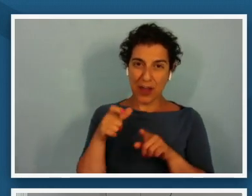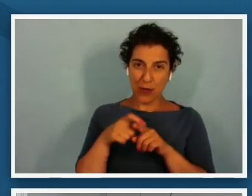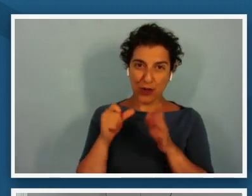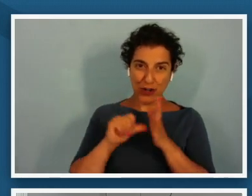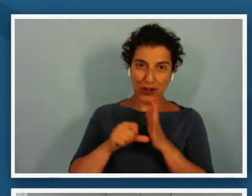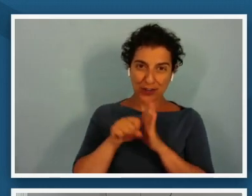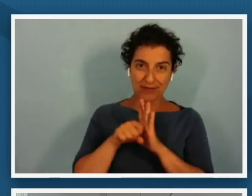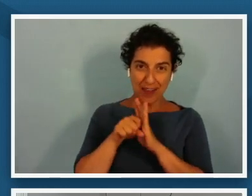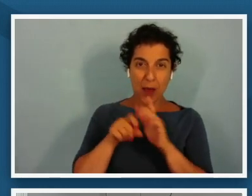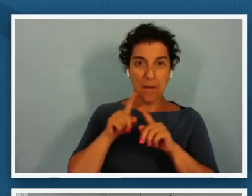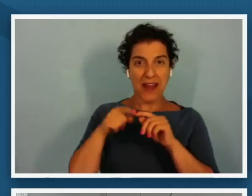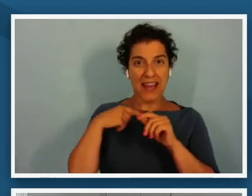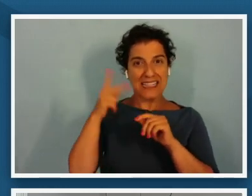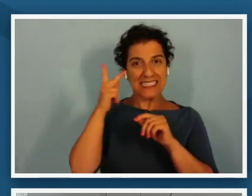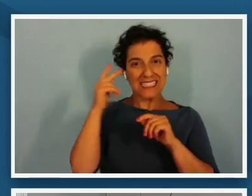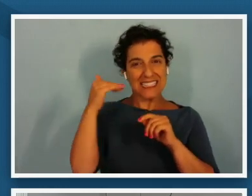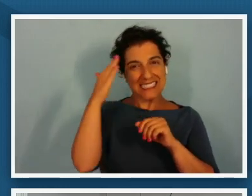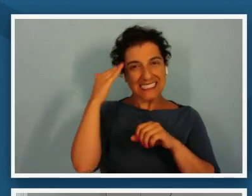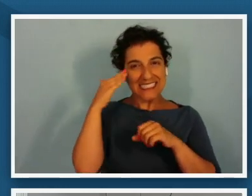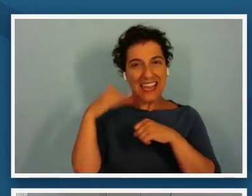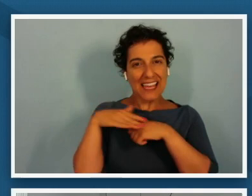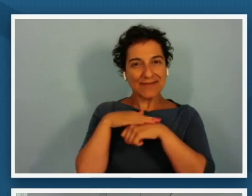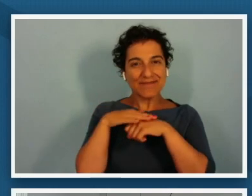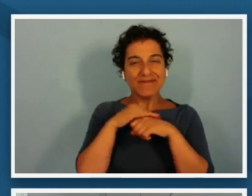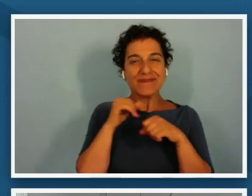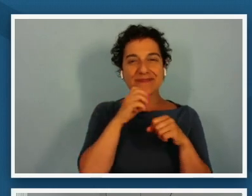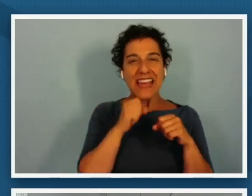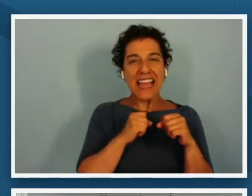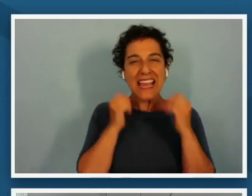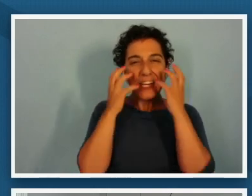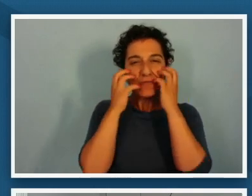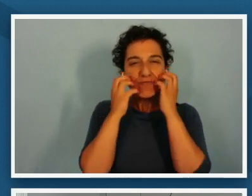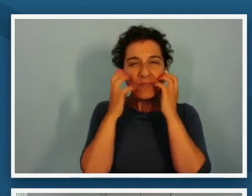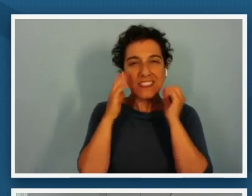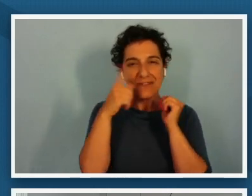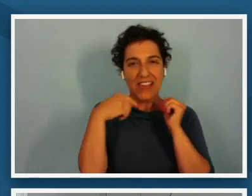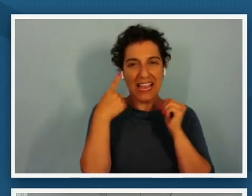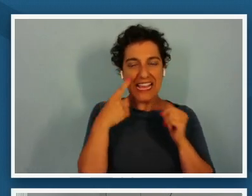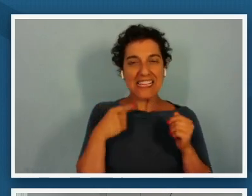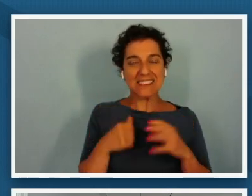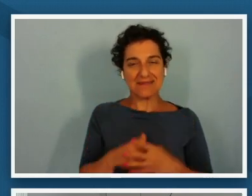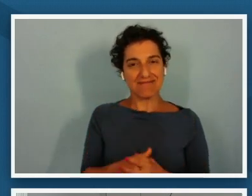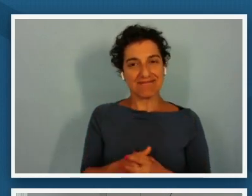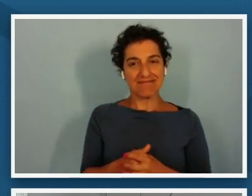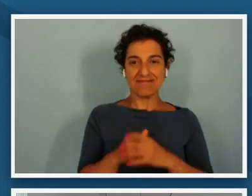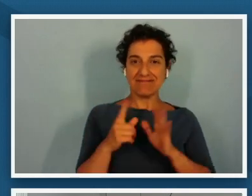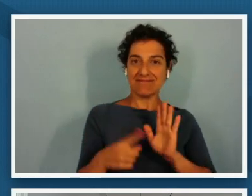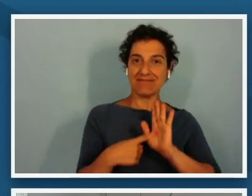head i see the age in his face i see